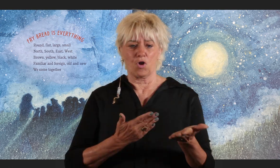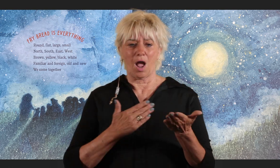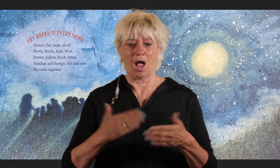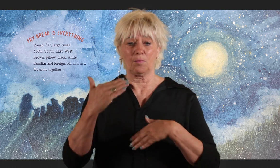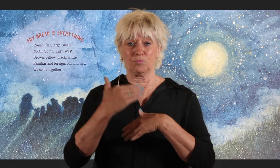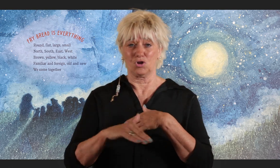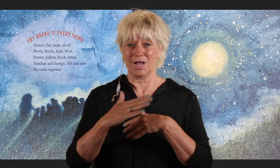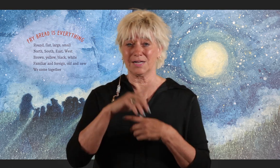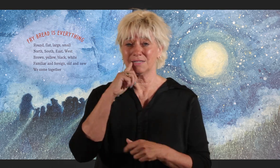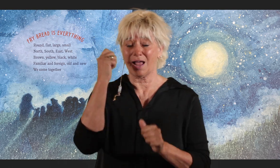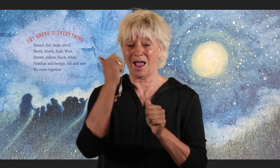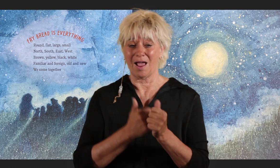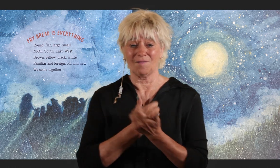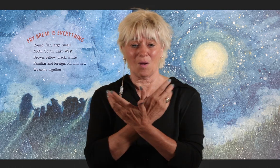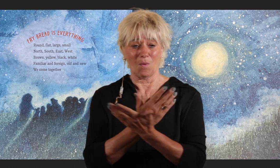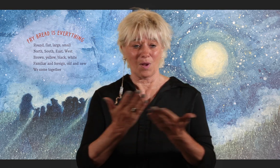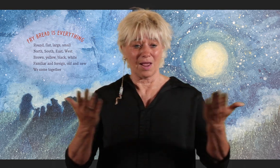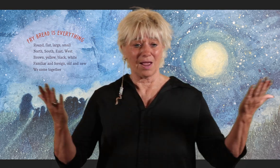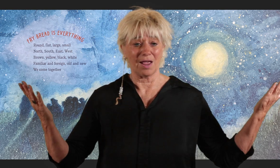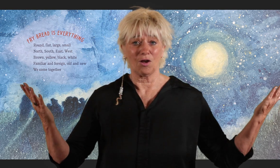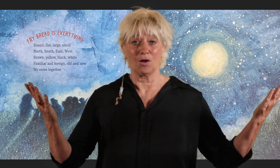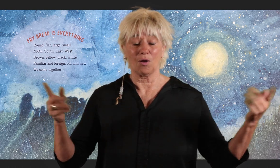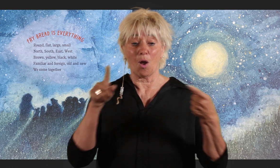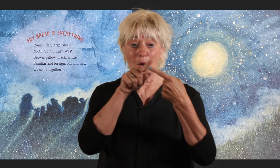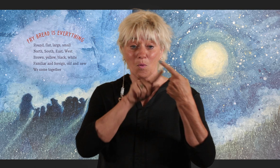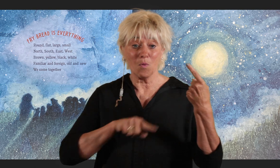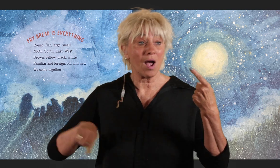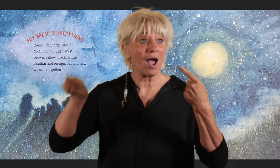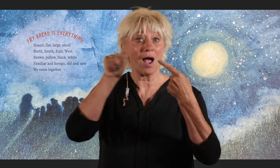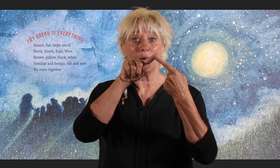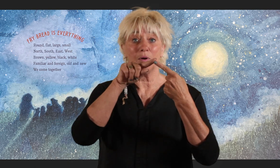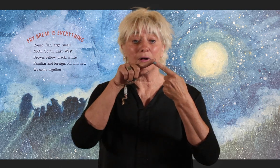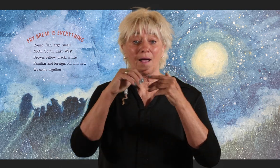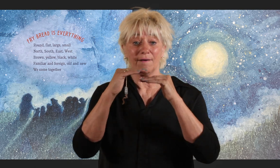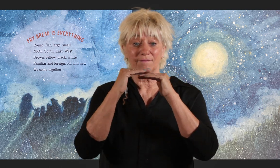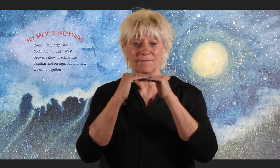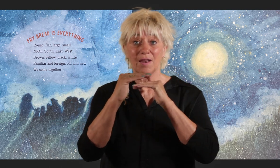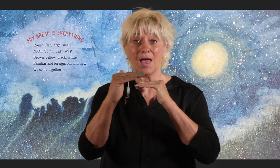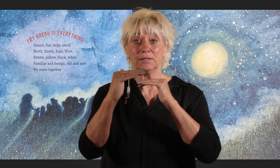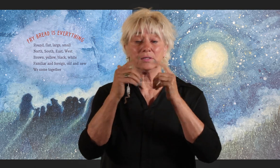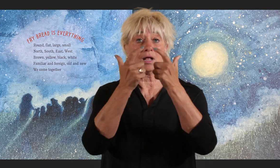Fry bread is everything Round, flat,